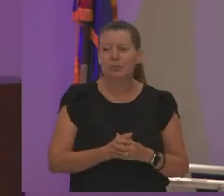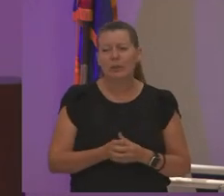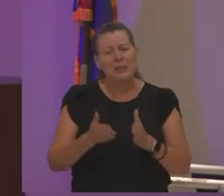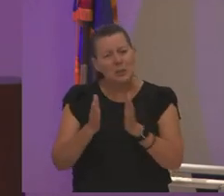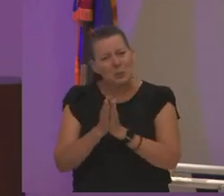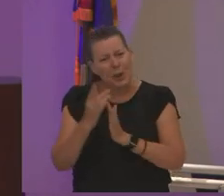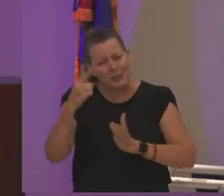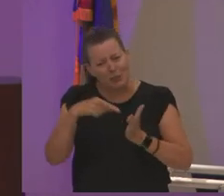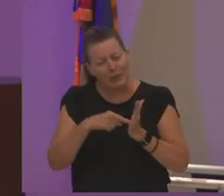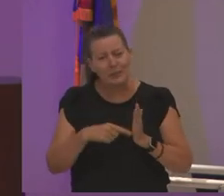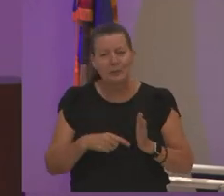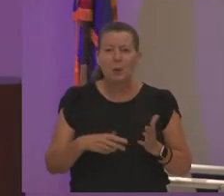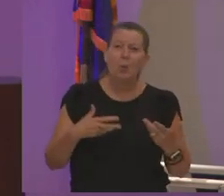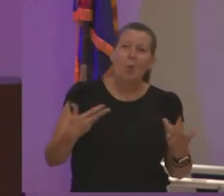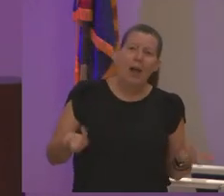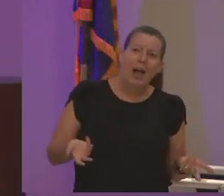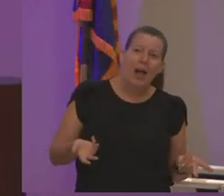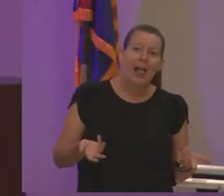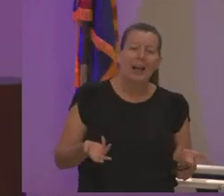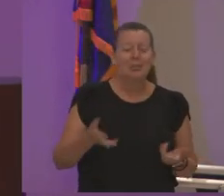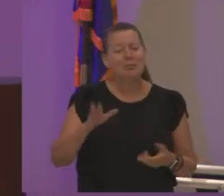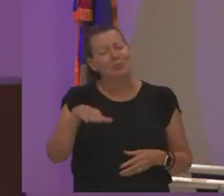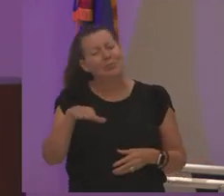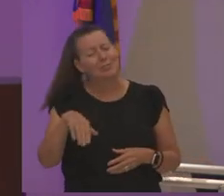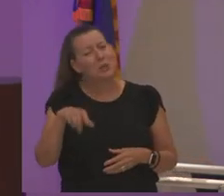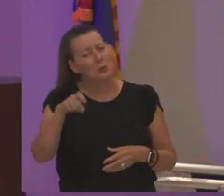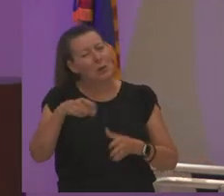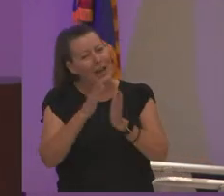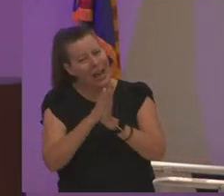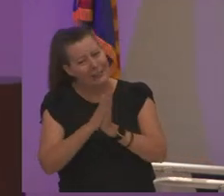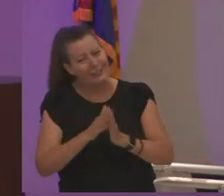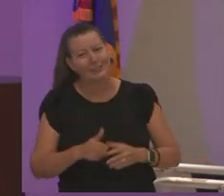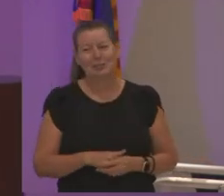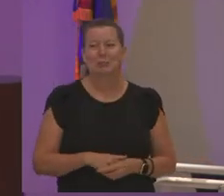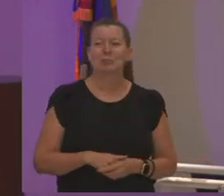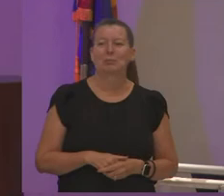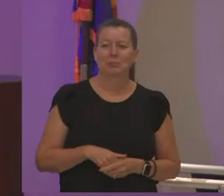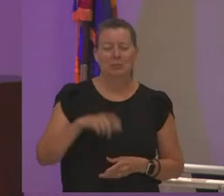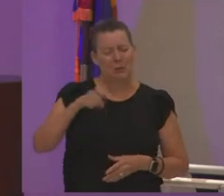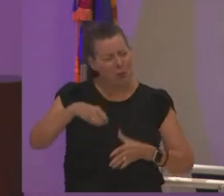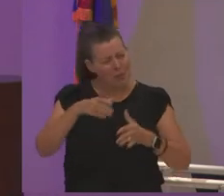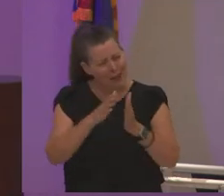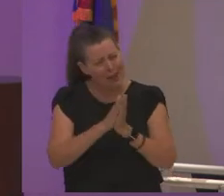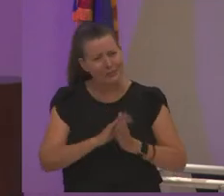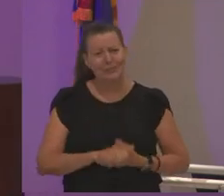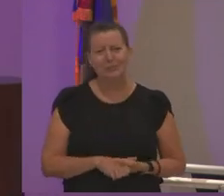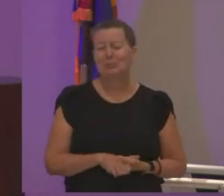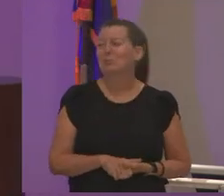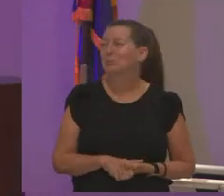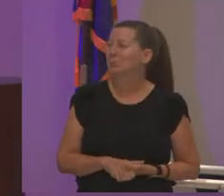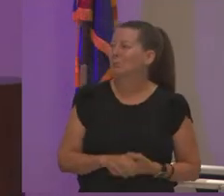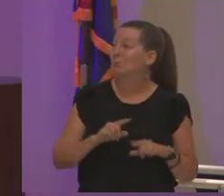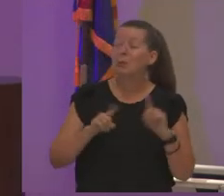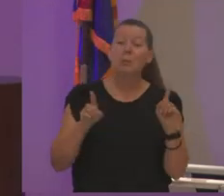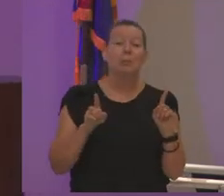though pam and she's like well i'm so pam you gotta ask you gotta ask but i but i heard her